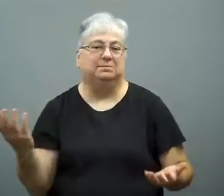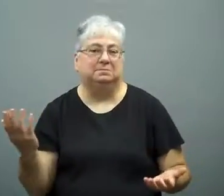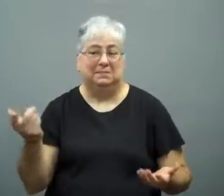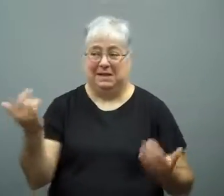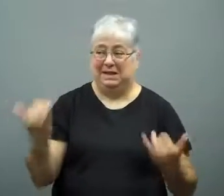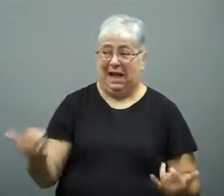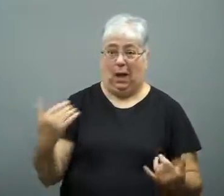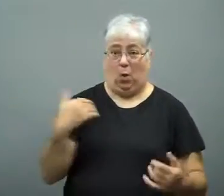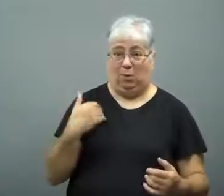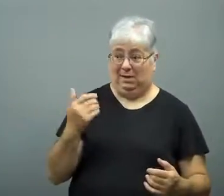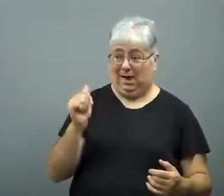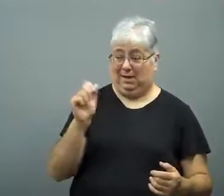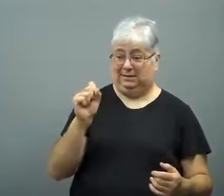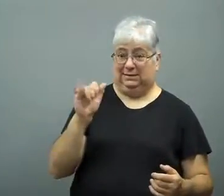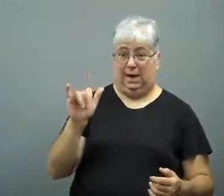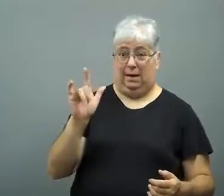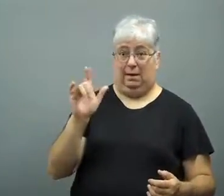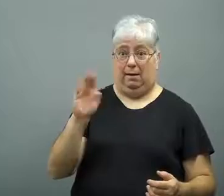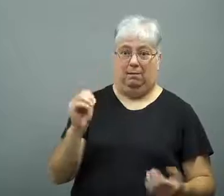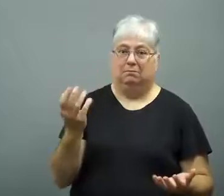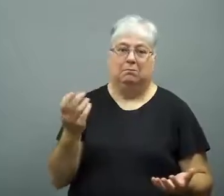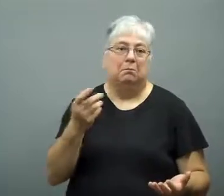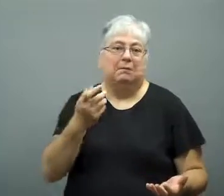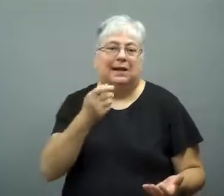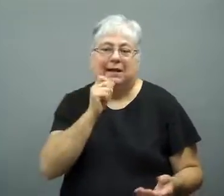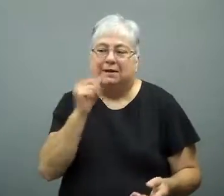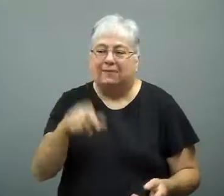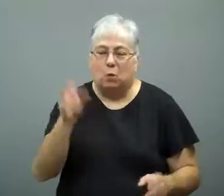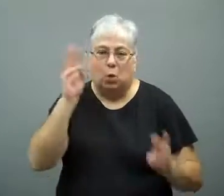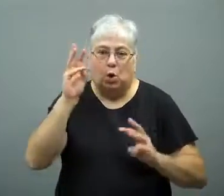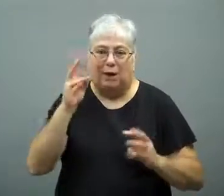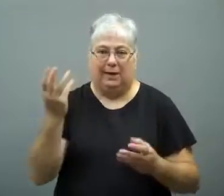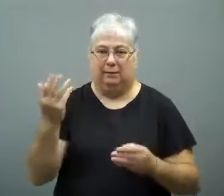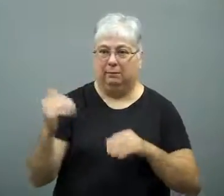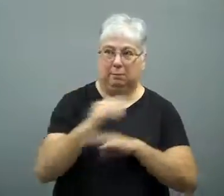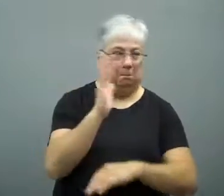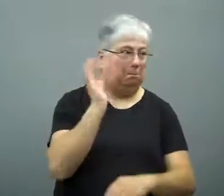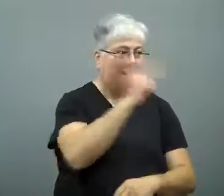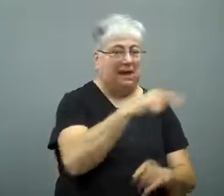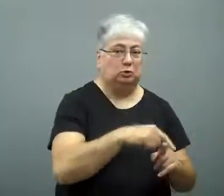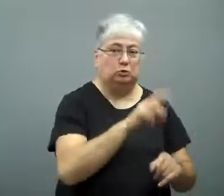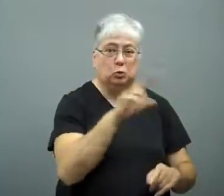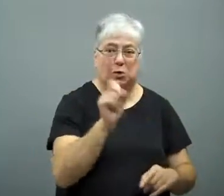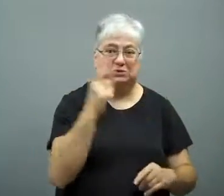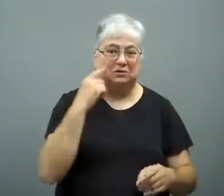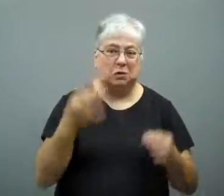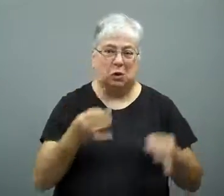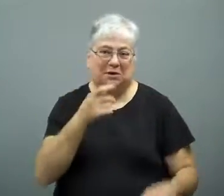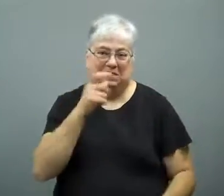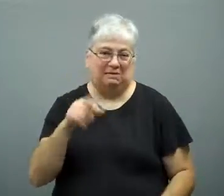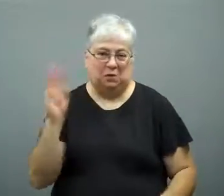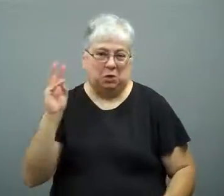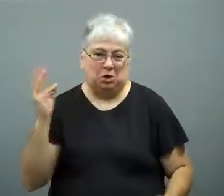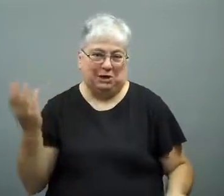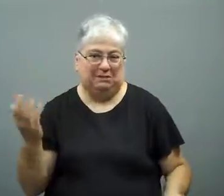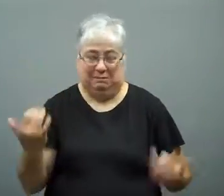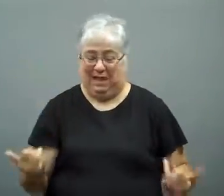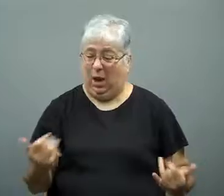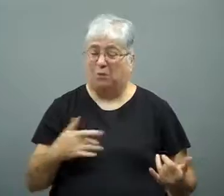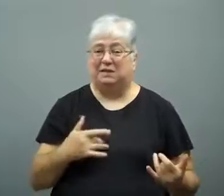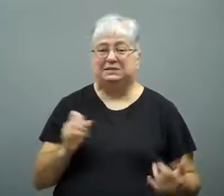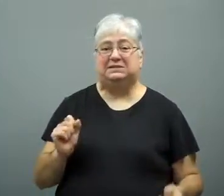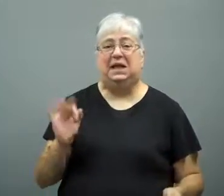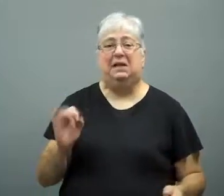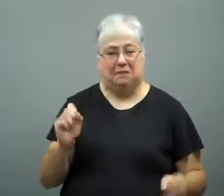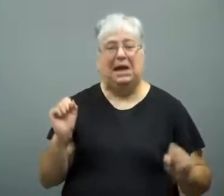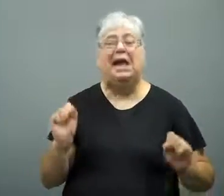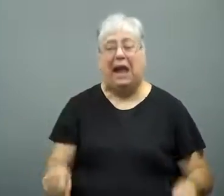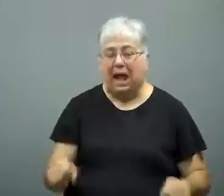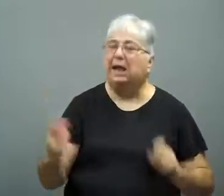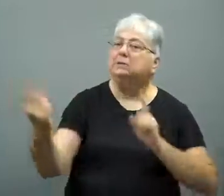He no longer has to worry about being sent back to the US for trial.